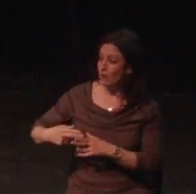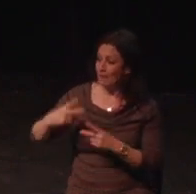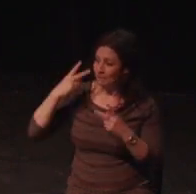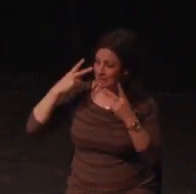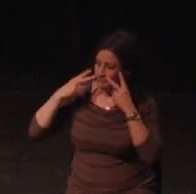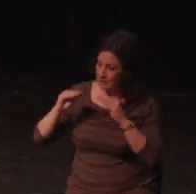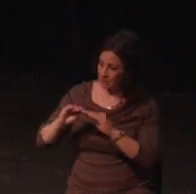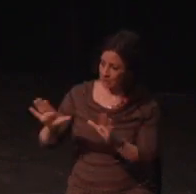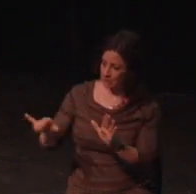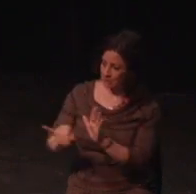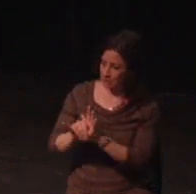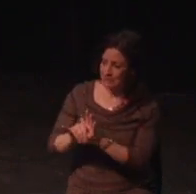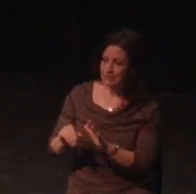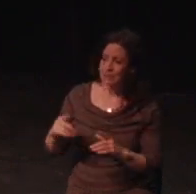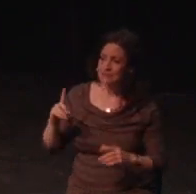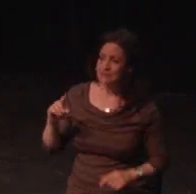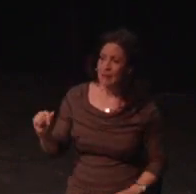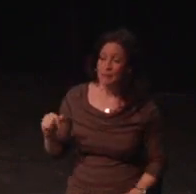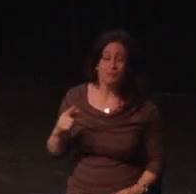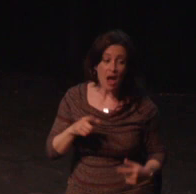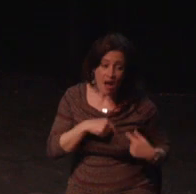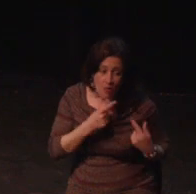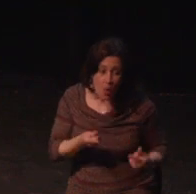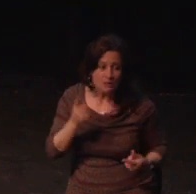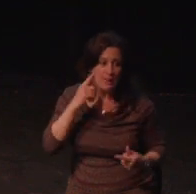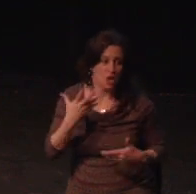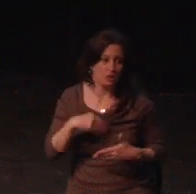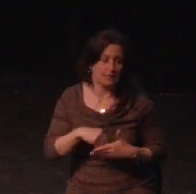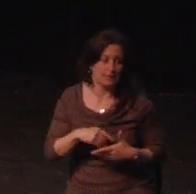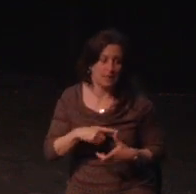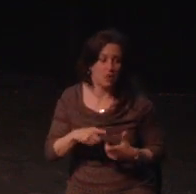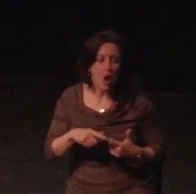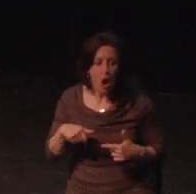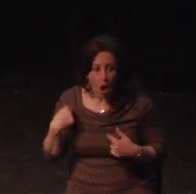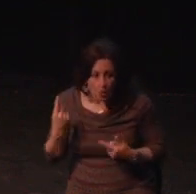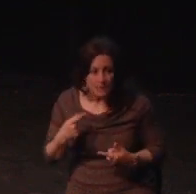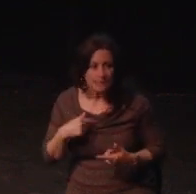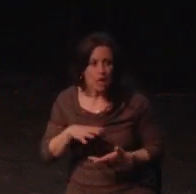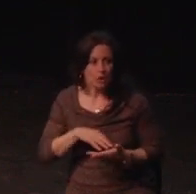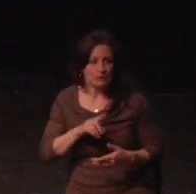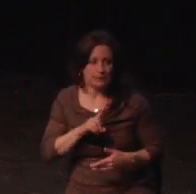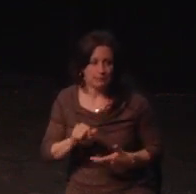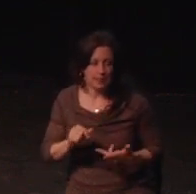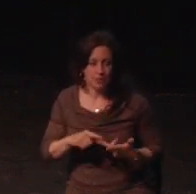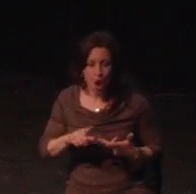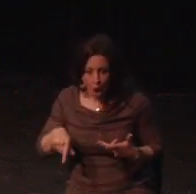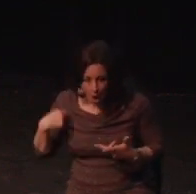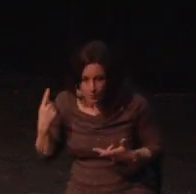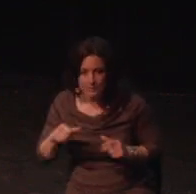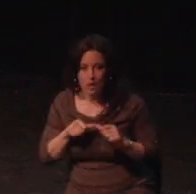I casually mentioned to my developer friends, and they were equally surprised, and baffled that my reaction was so physical.